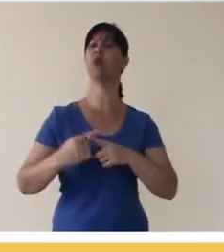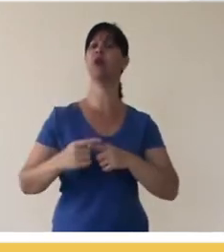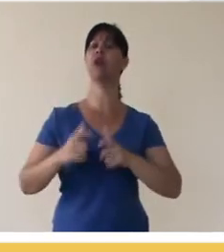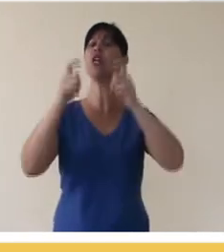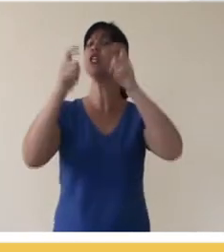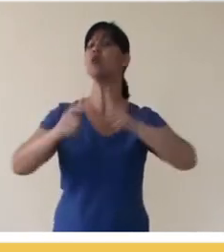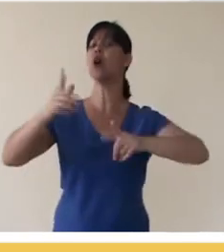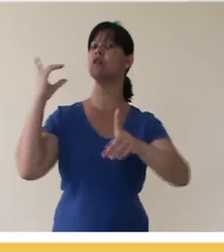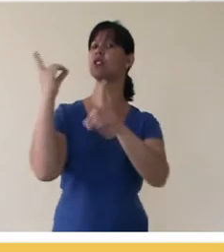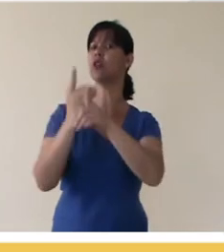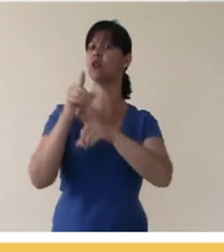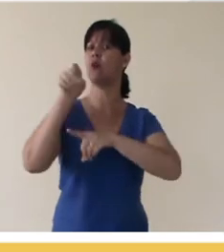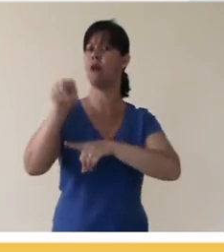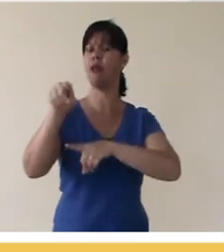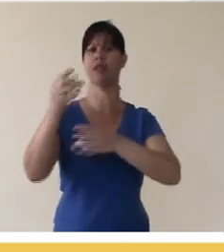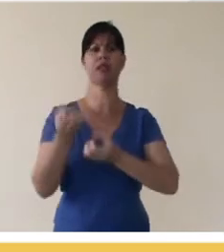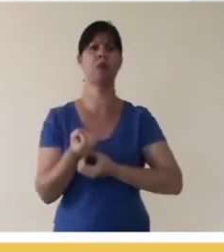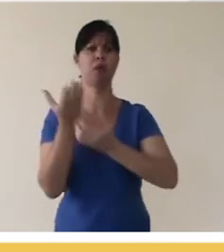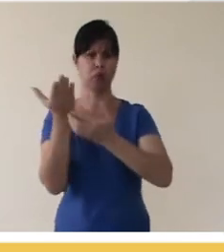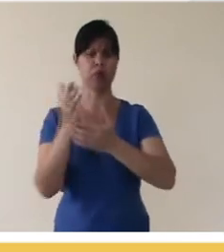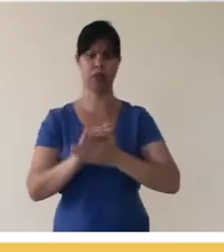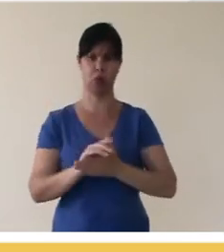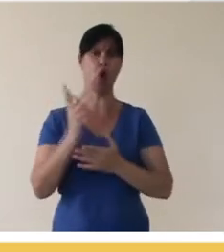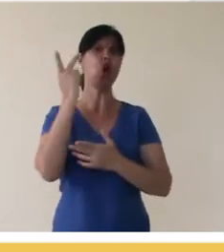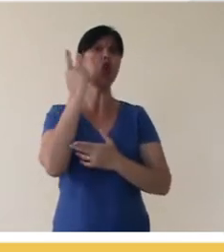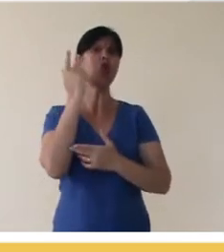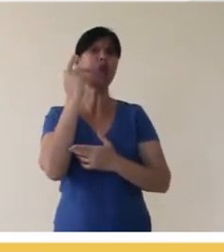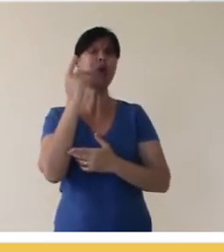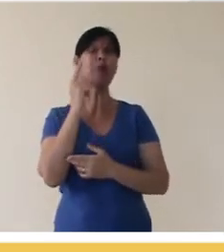important, it is to say where exactly you found the work and a lot of